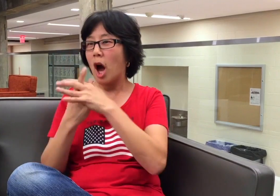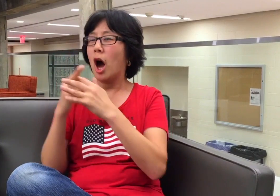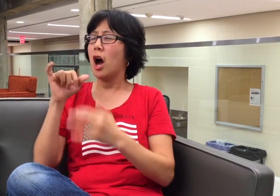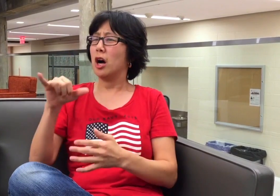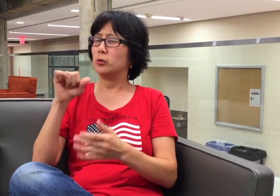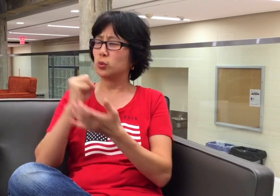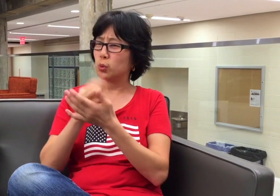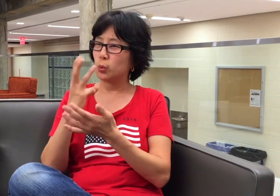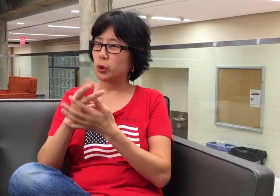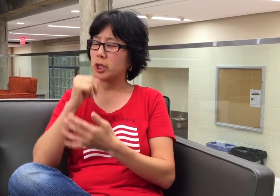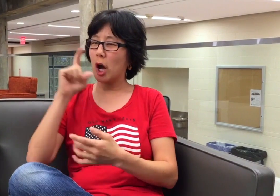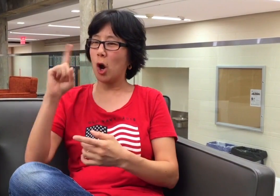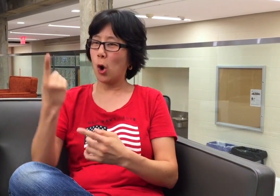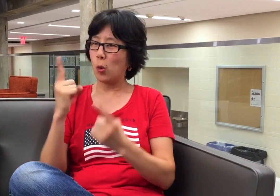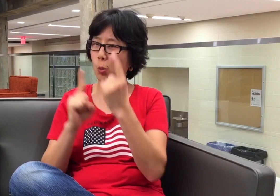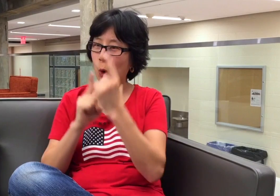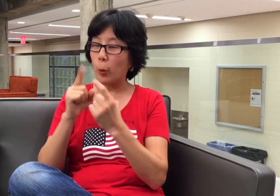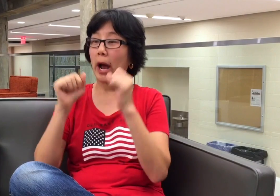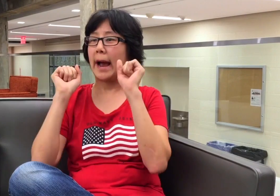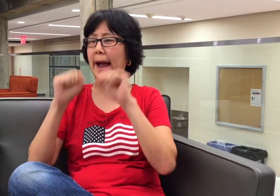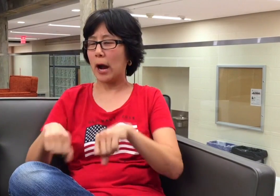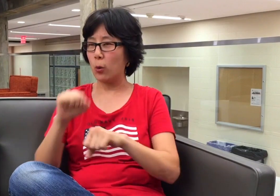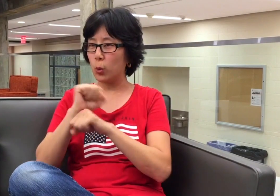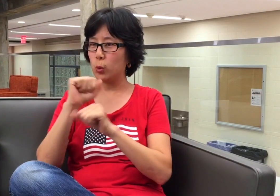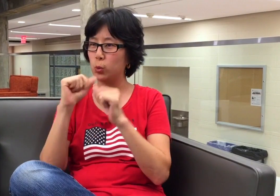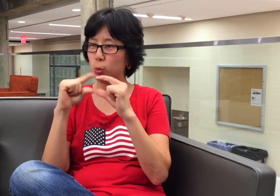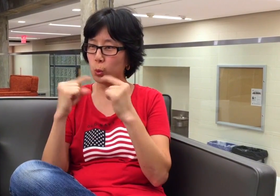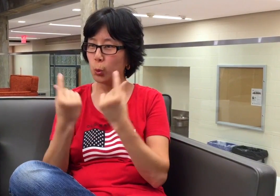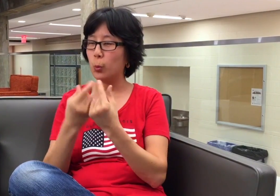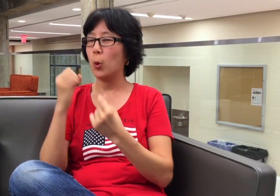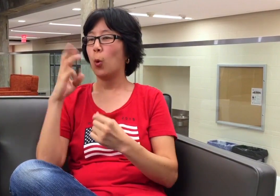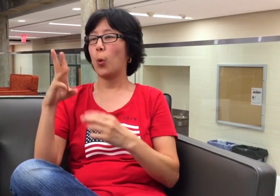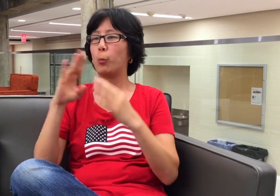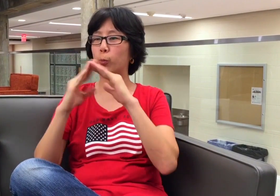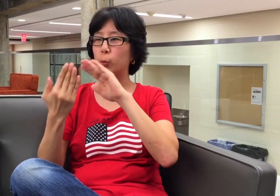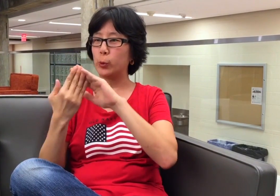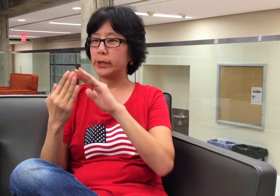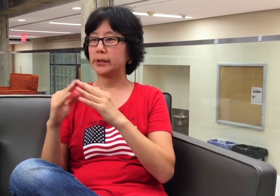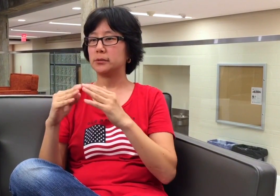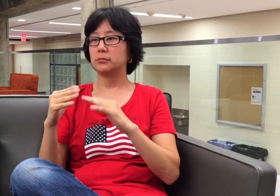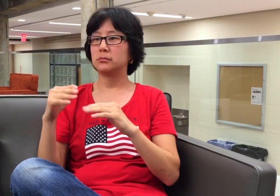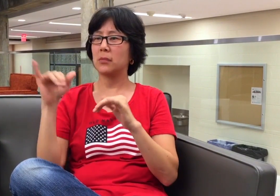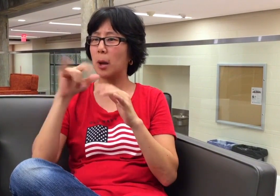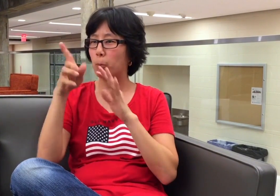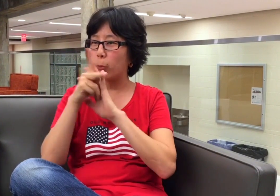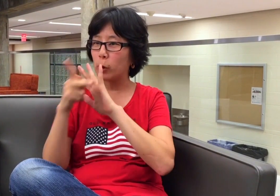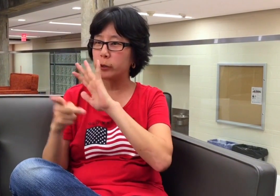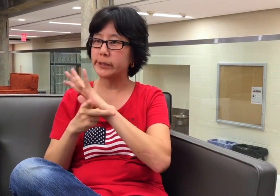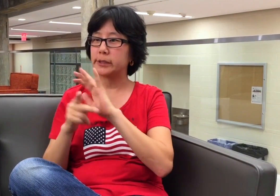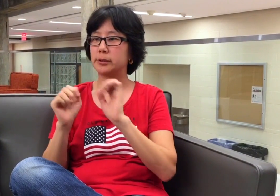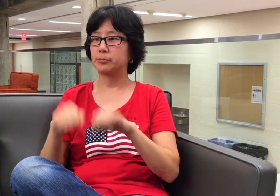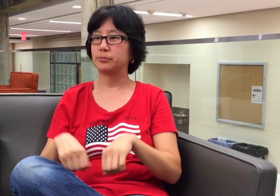Krystina: An idea popped up, Social Work is not all about one-on-one but can work in the groups and write or make policy changes that would impact on a larger scale.